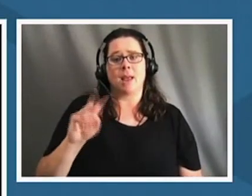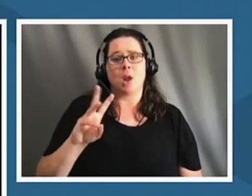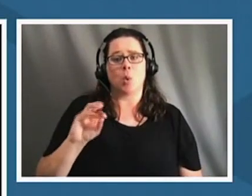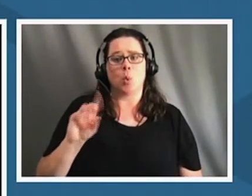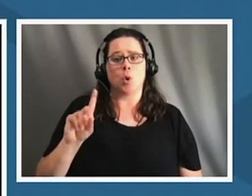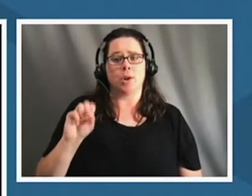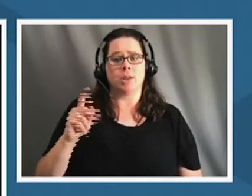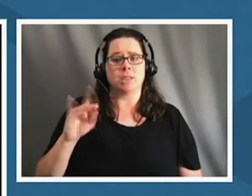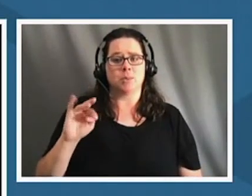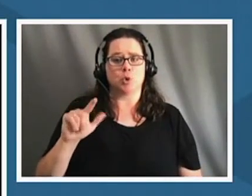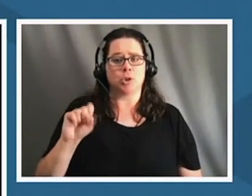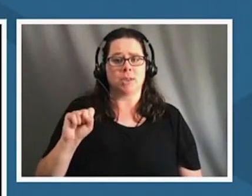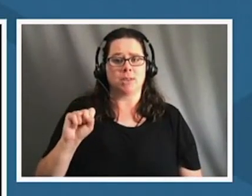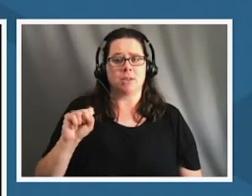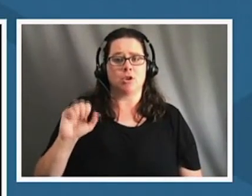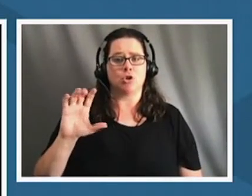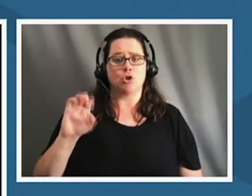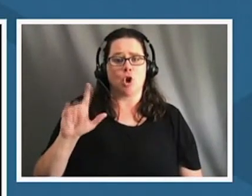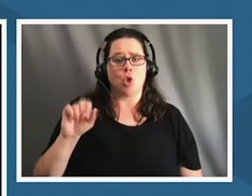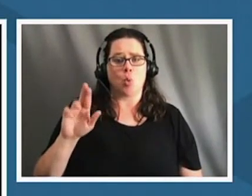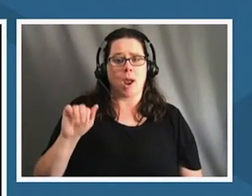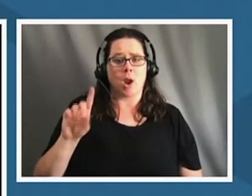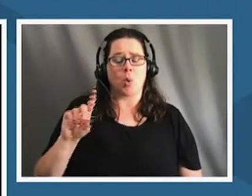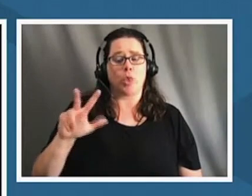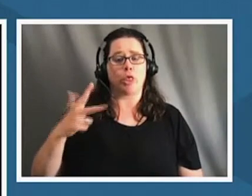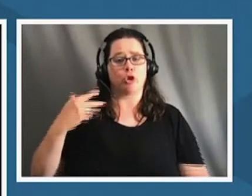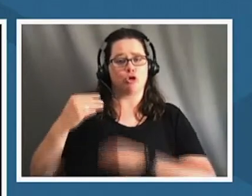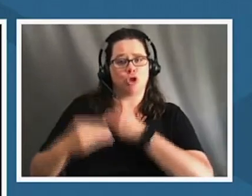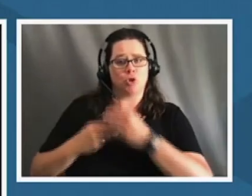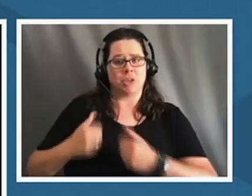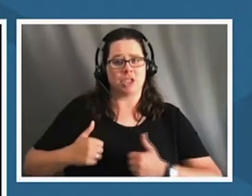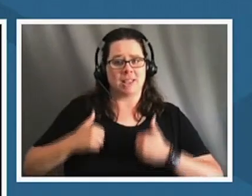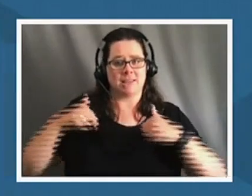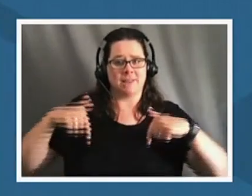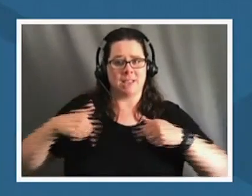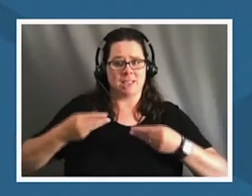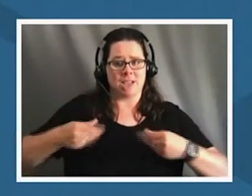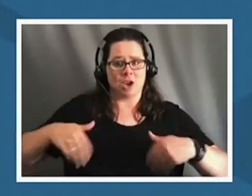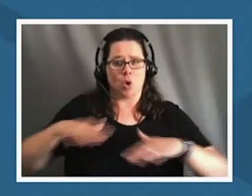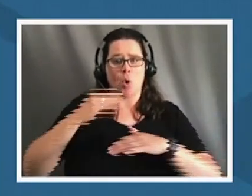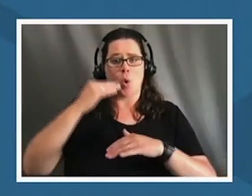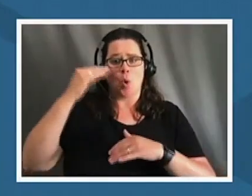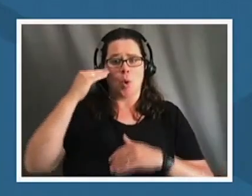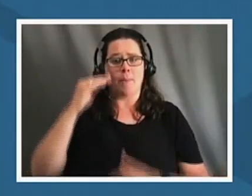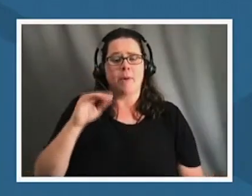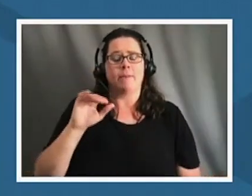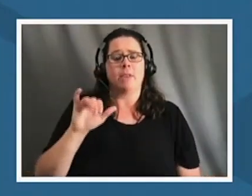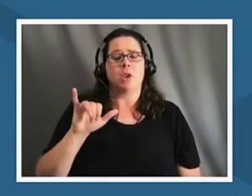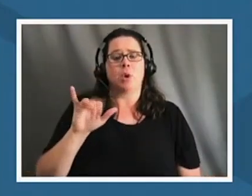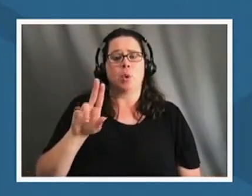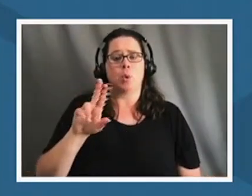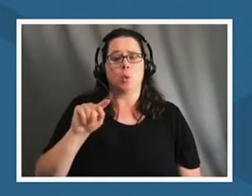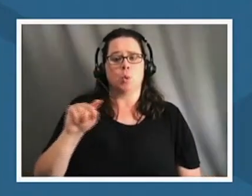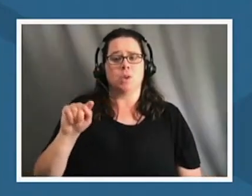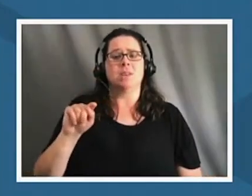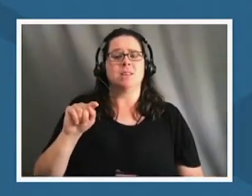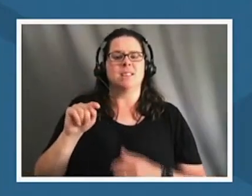i am the third generation that has lived in this area um home of the ute